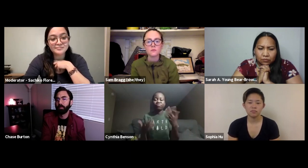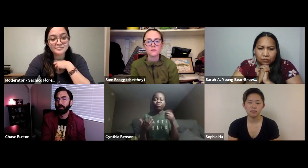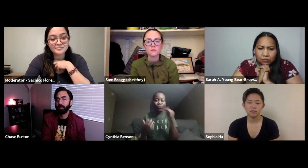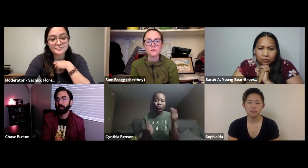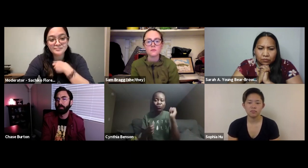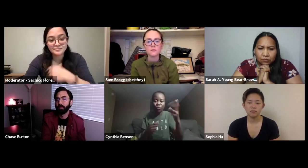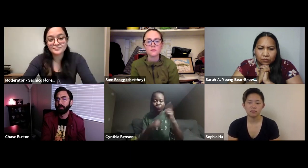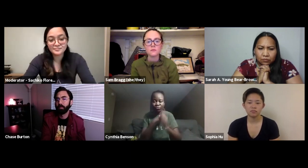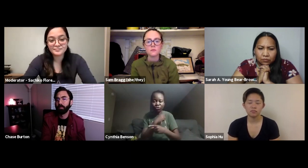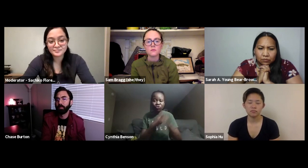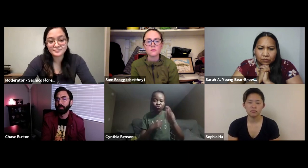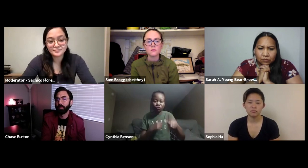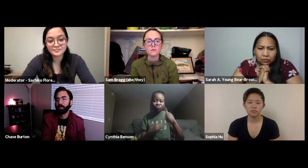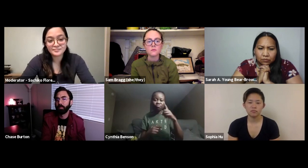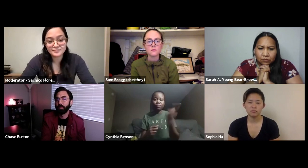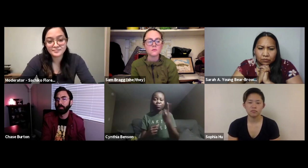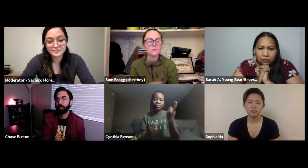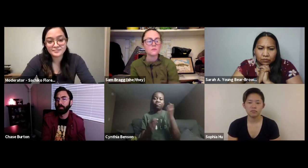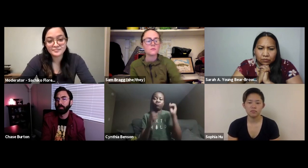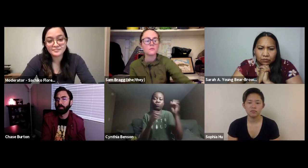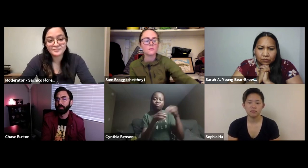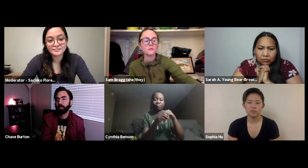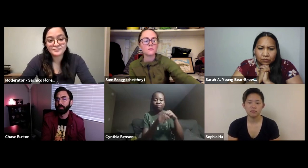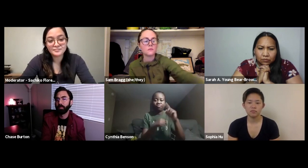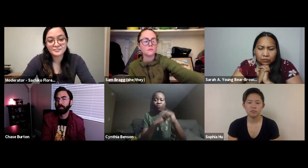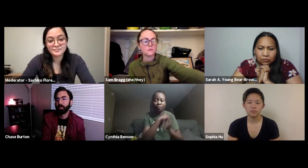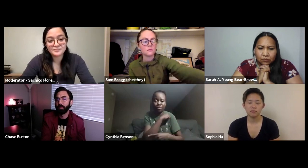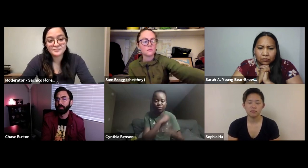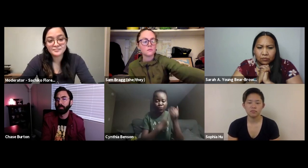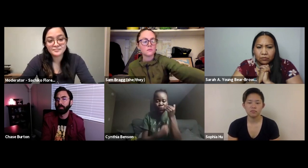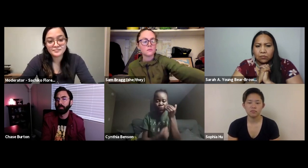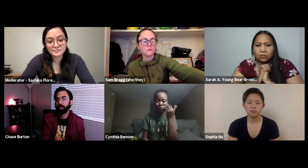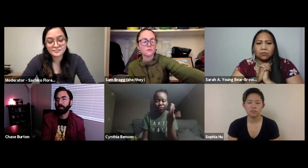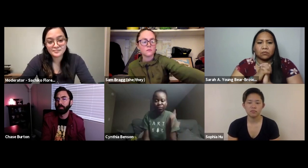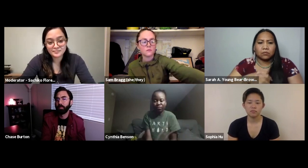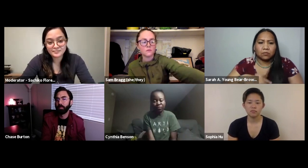have outdoor-style parties. We need to educate people not to throw trash outside, and to